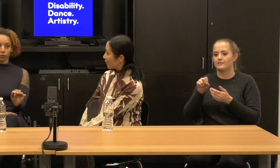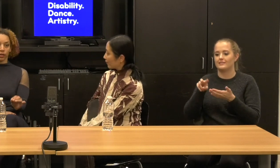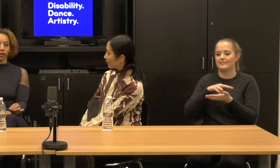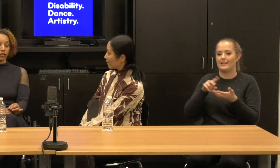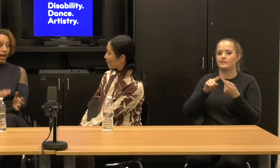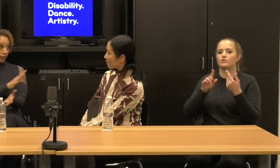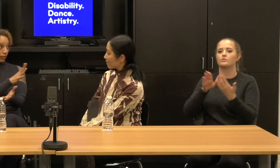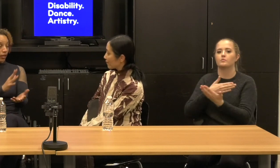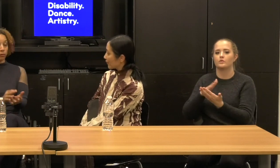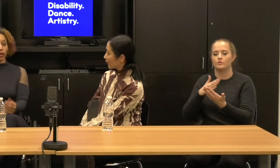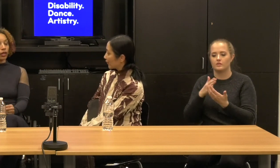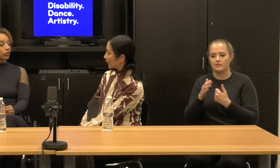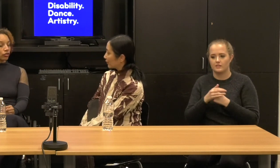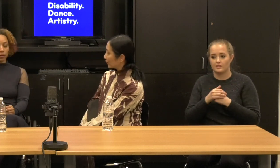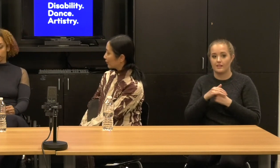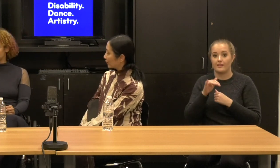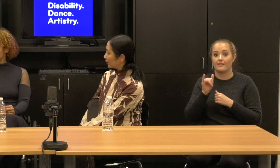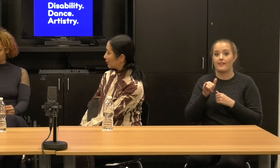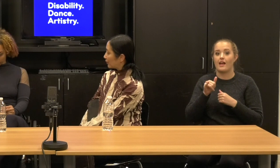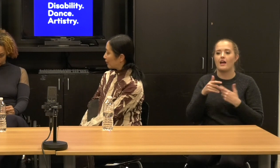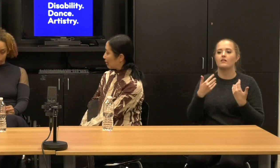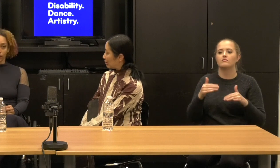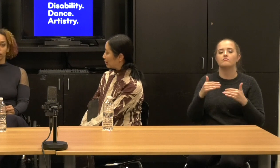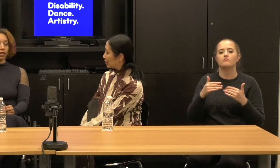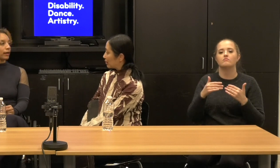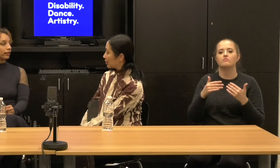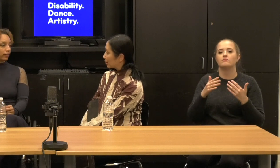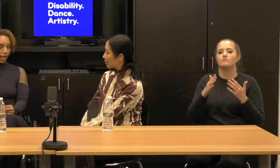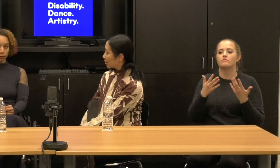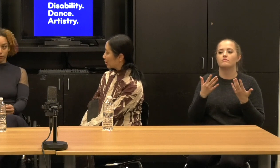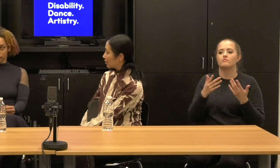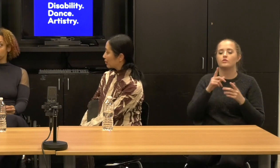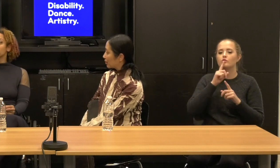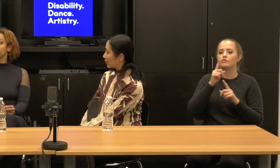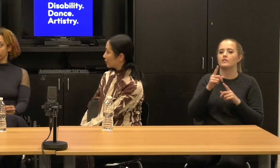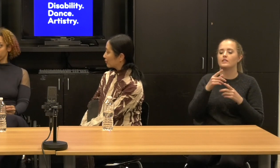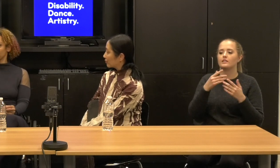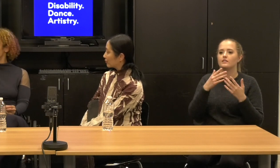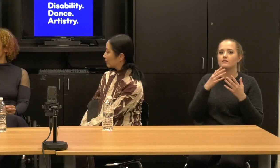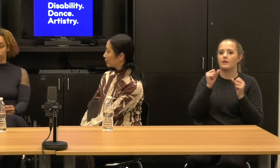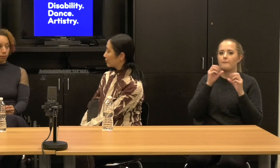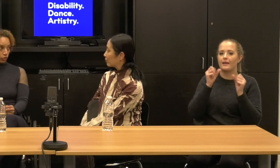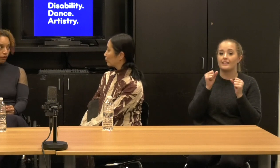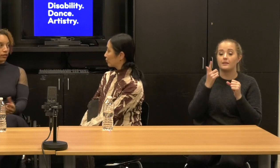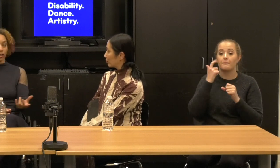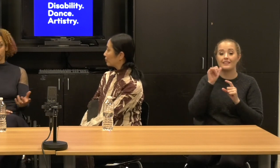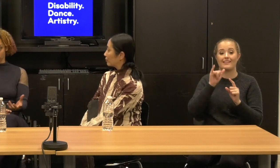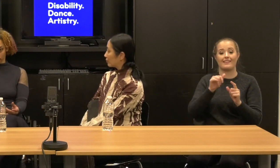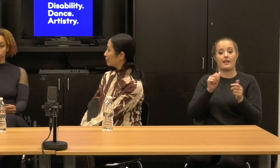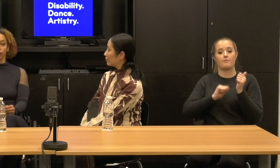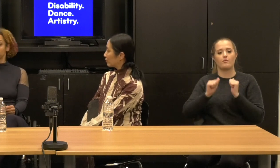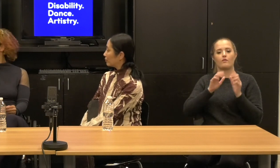because at the time she made it the piece about head movement and it's majority composed